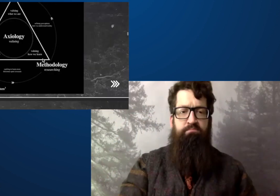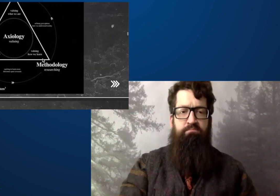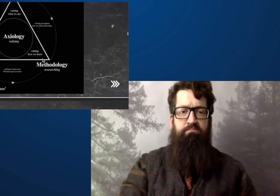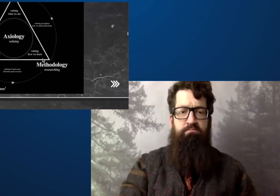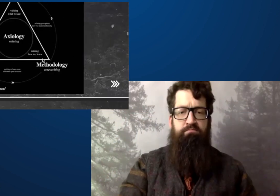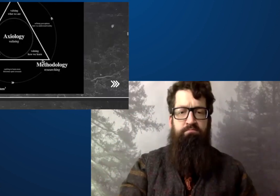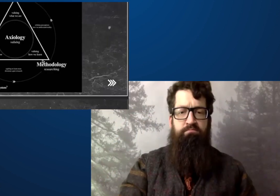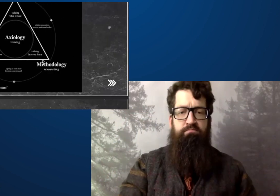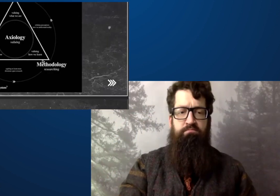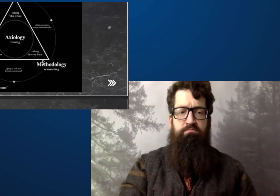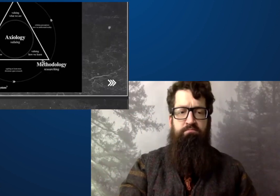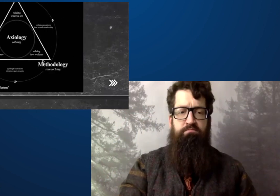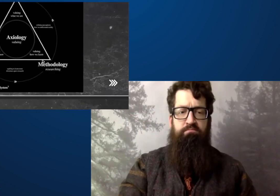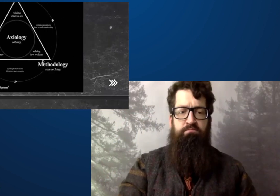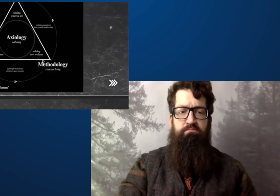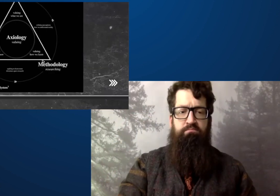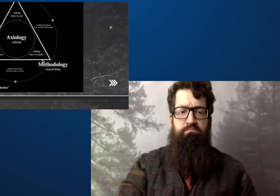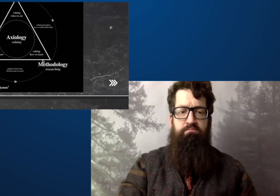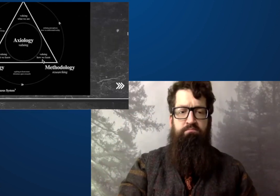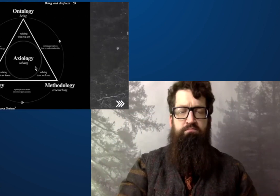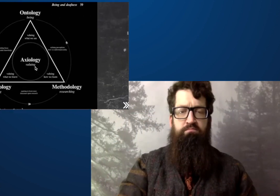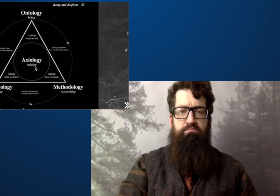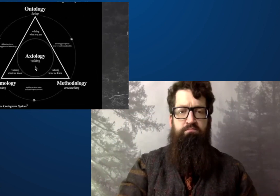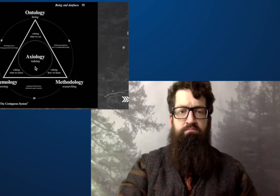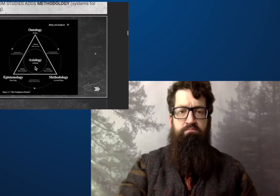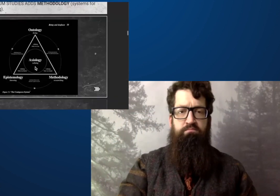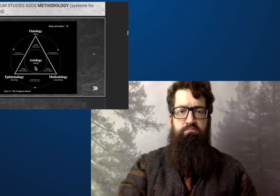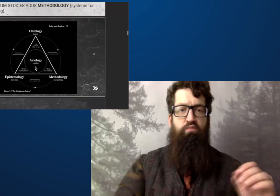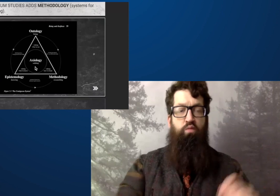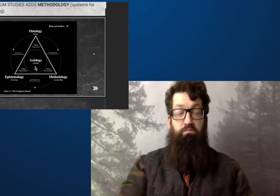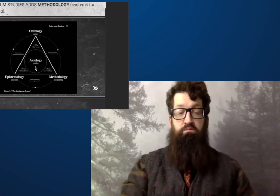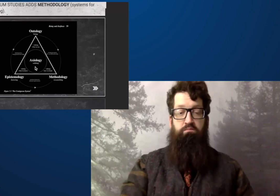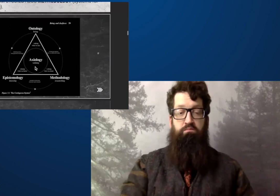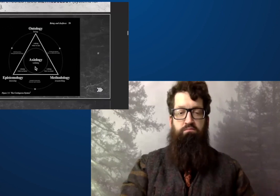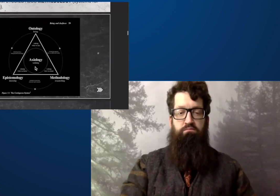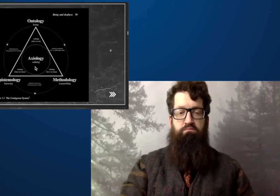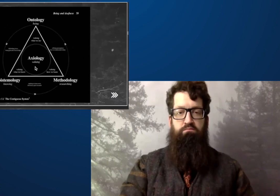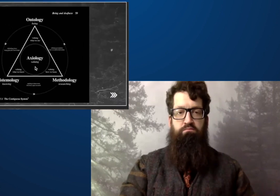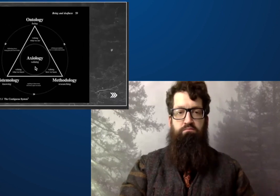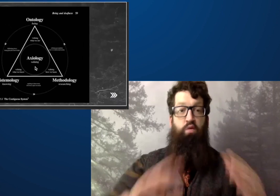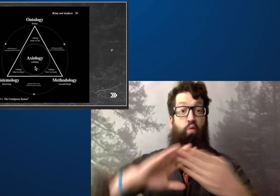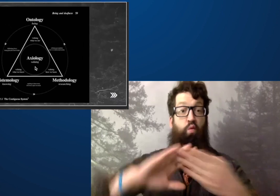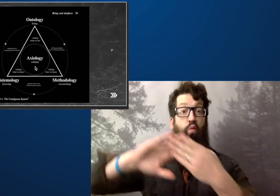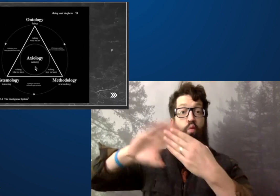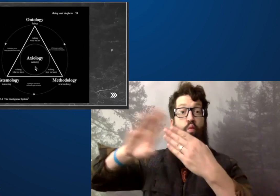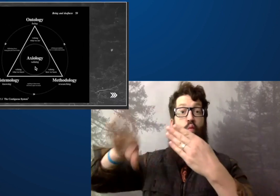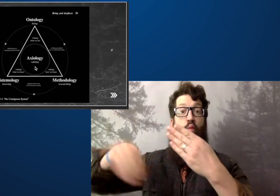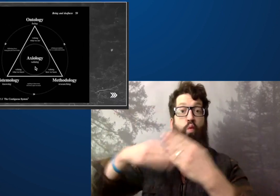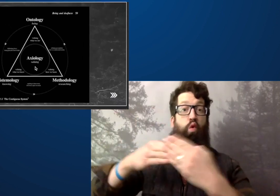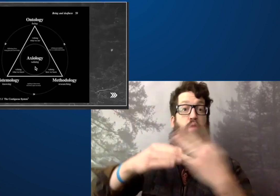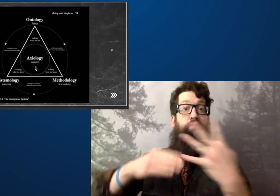This is my sign for this is methodology. And they all work together this way.